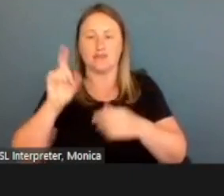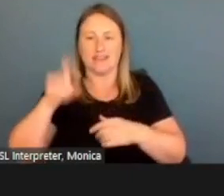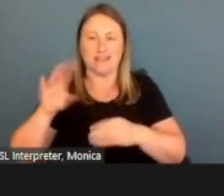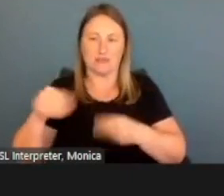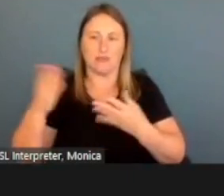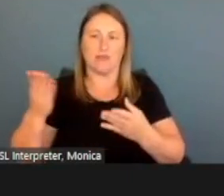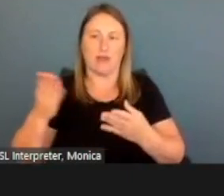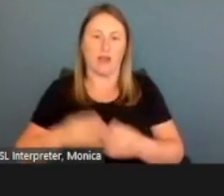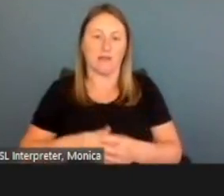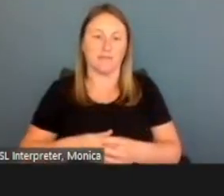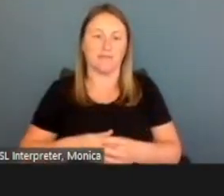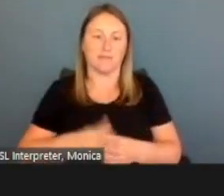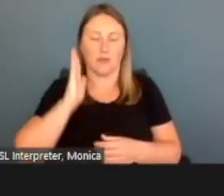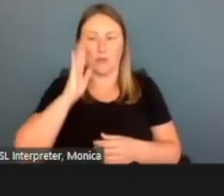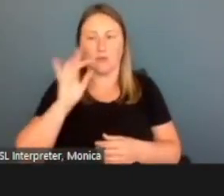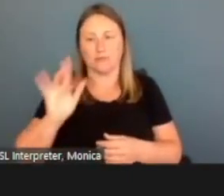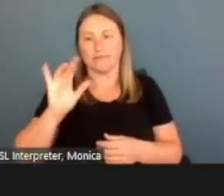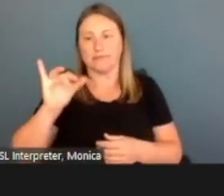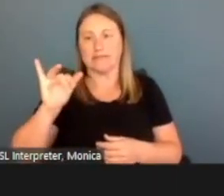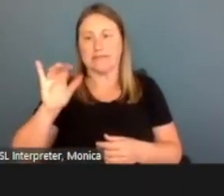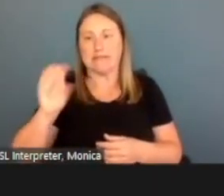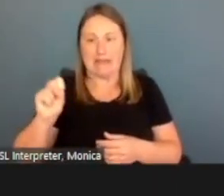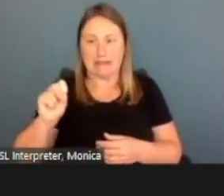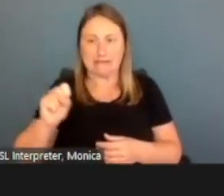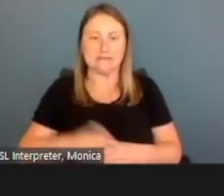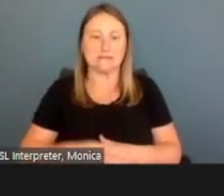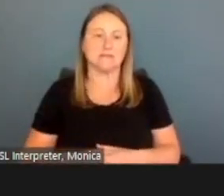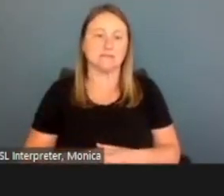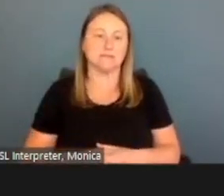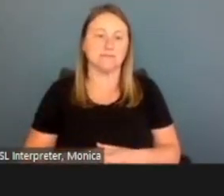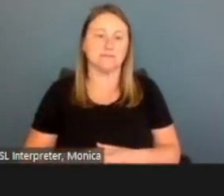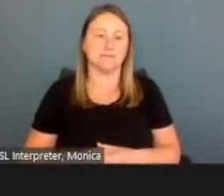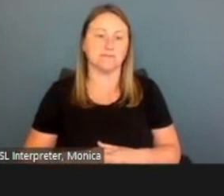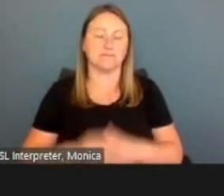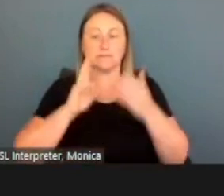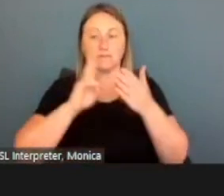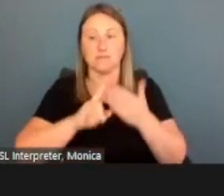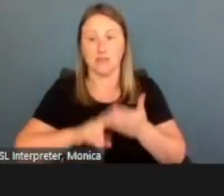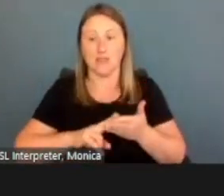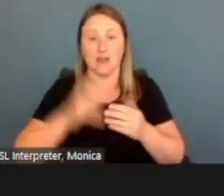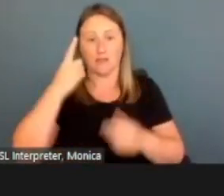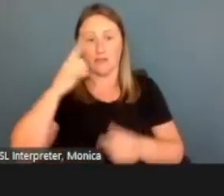We'll go ahead and say, yes. They can also sign up for DHHS alerts